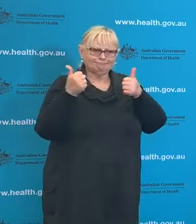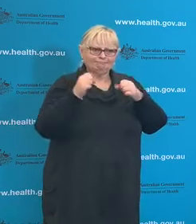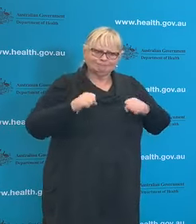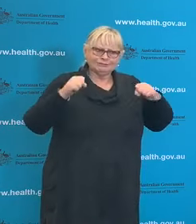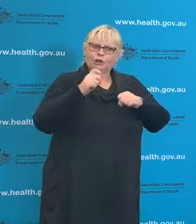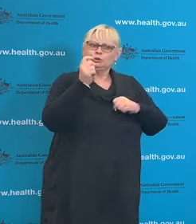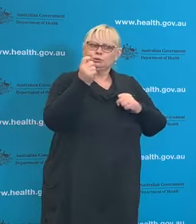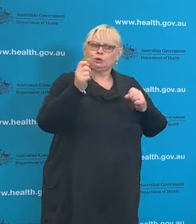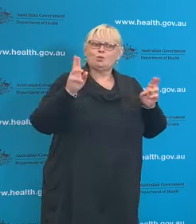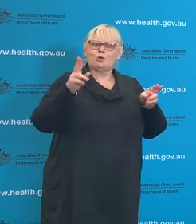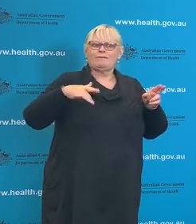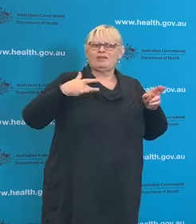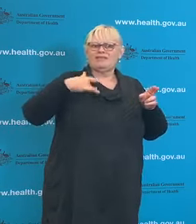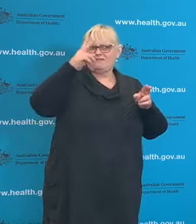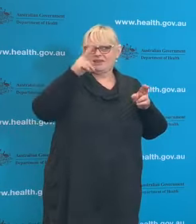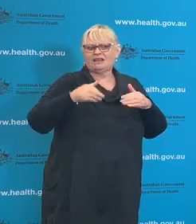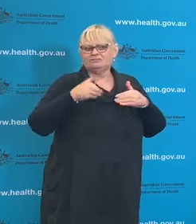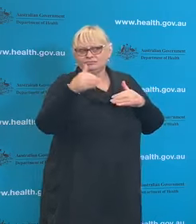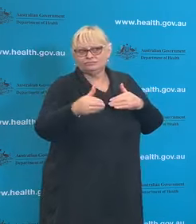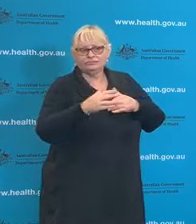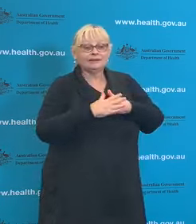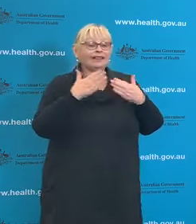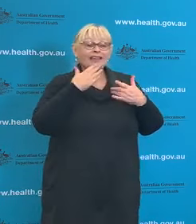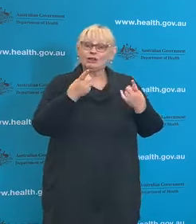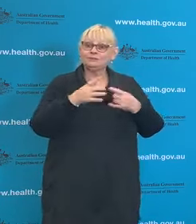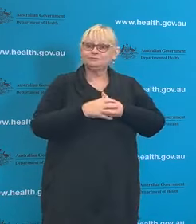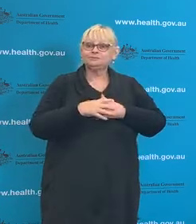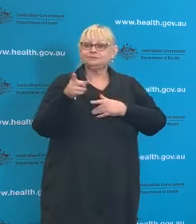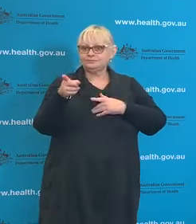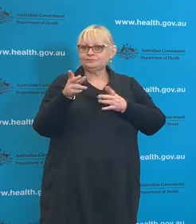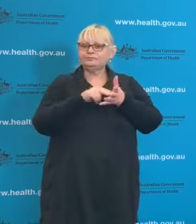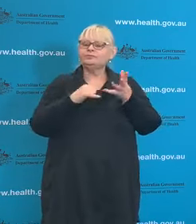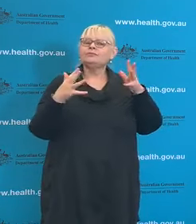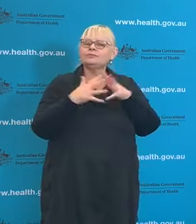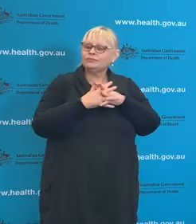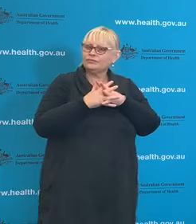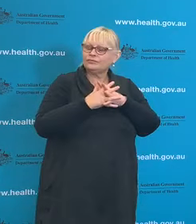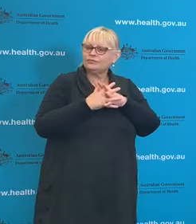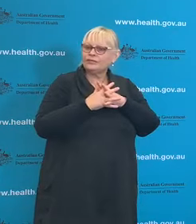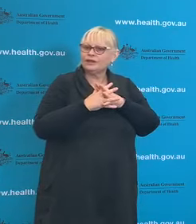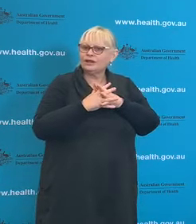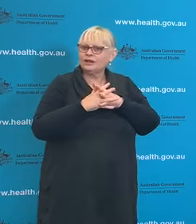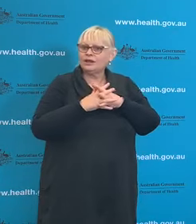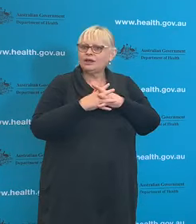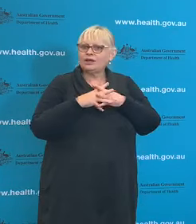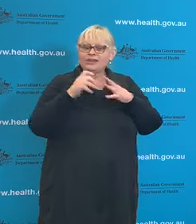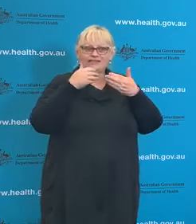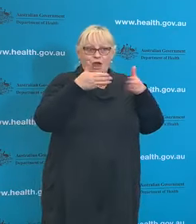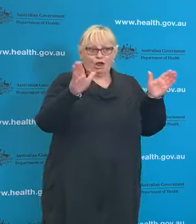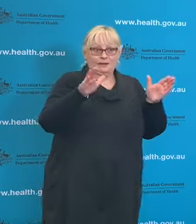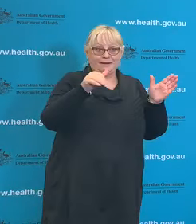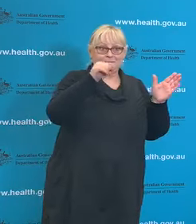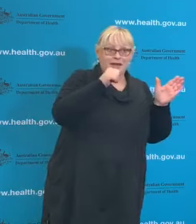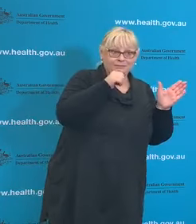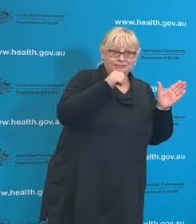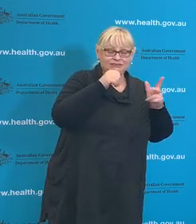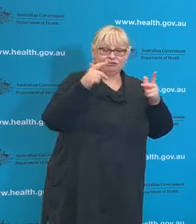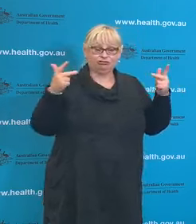lives. So thank you. New South Wales has moved to open the pubs and restaurants with 50 people.